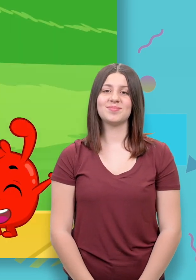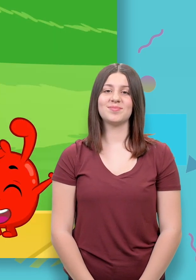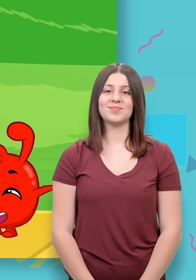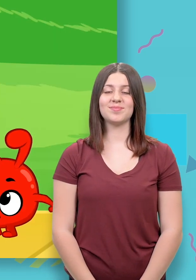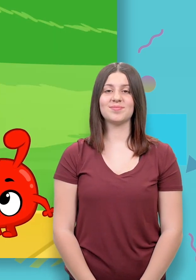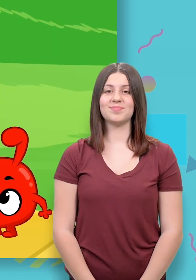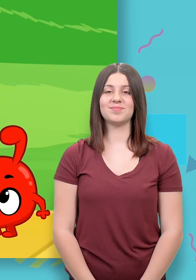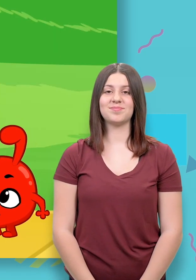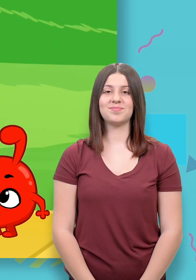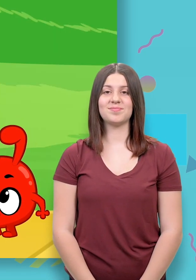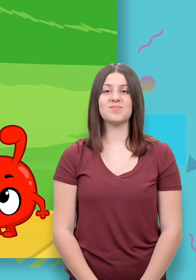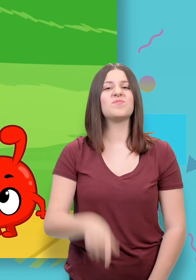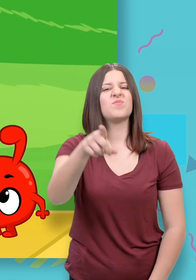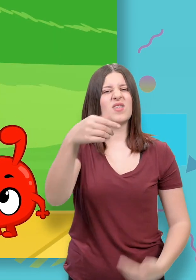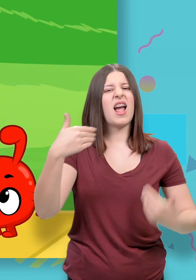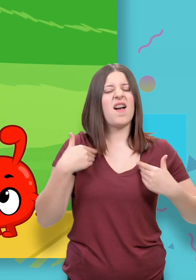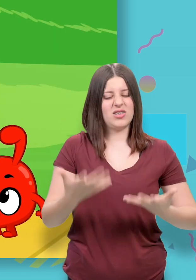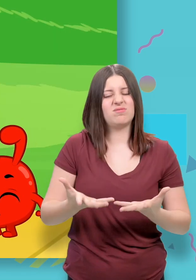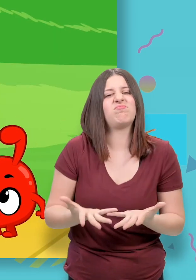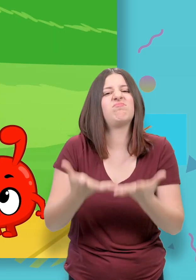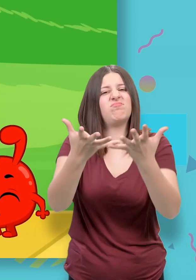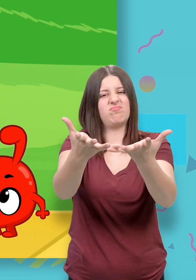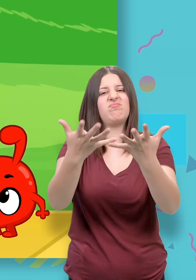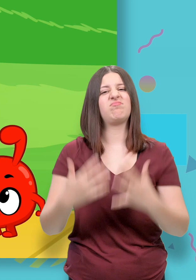You can have this back, Professor Rashid.